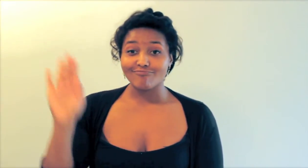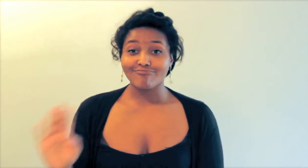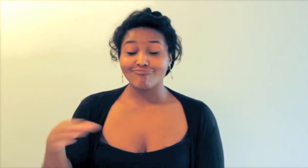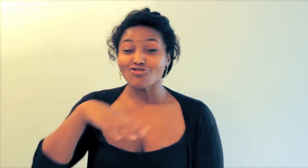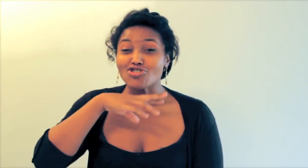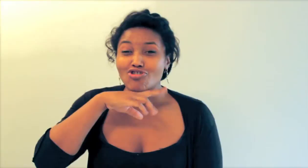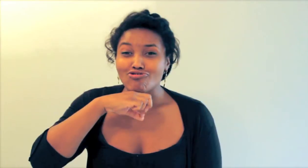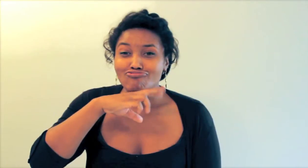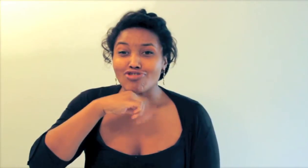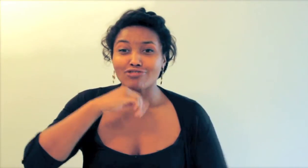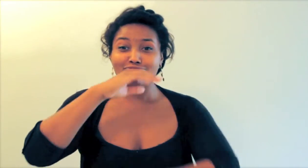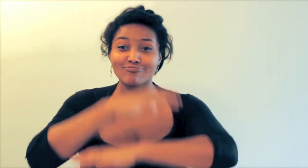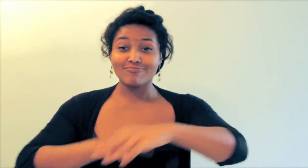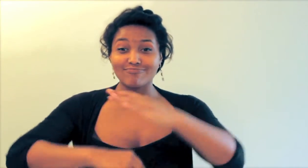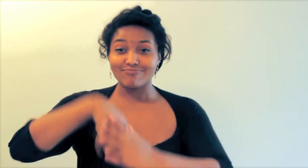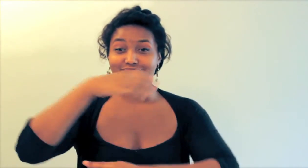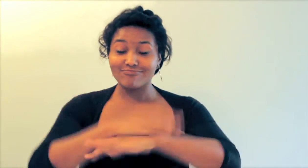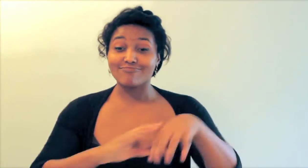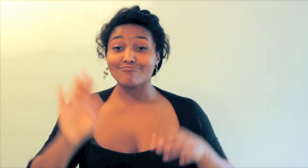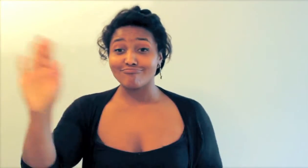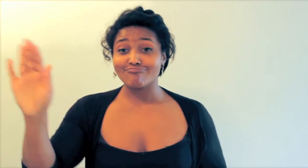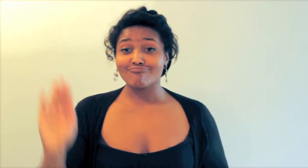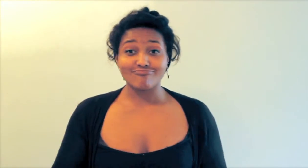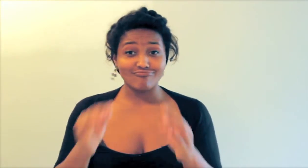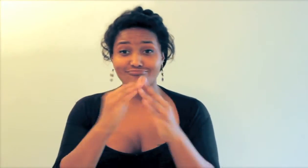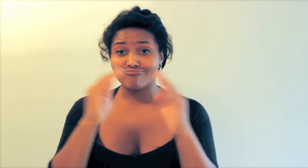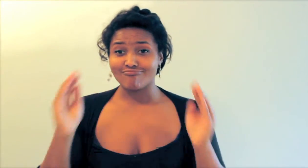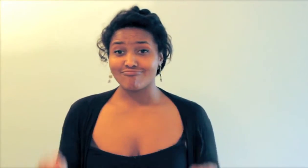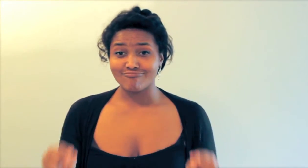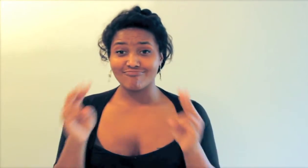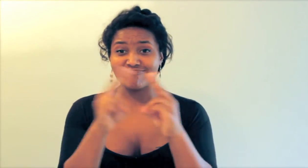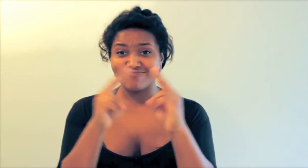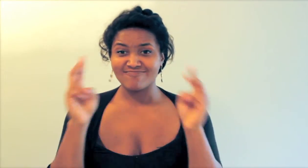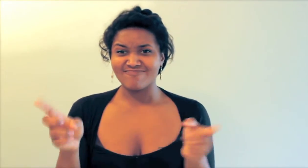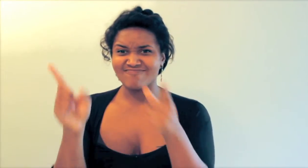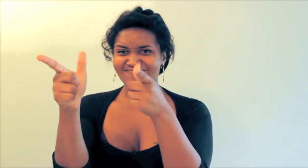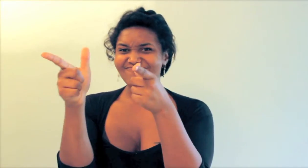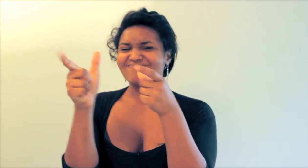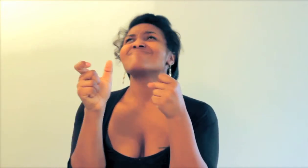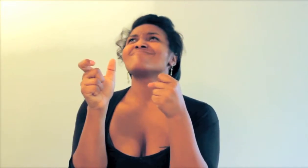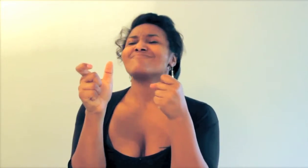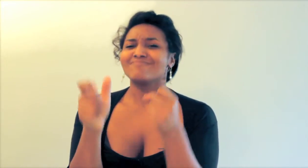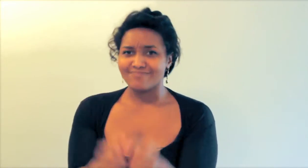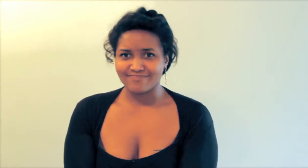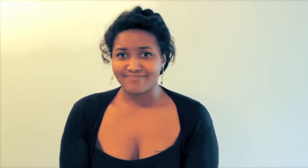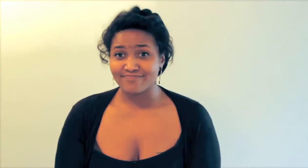The little pigs built their homes very quickly!